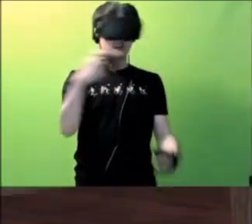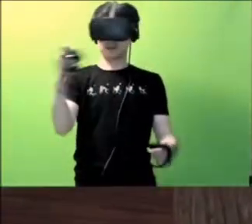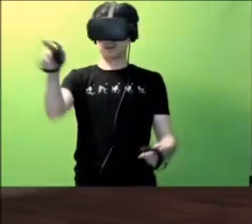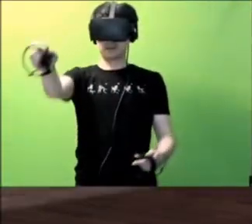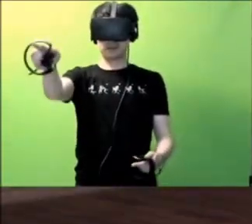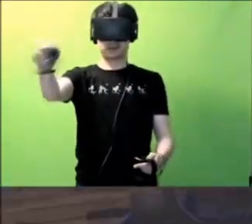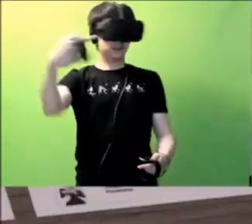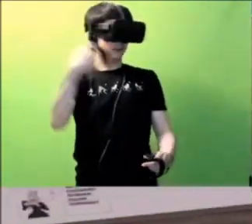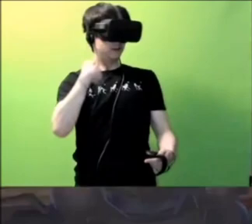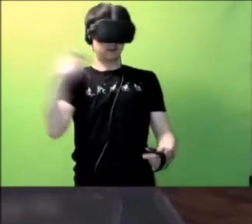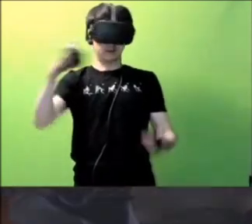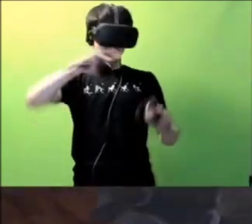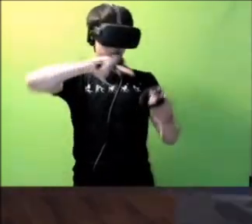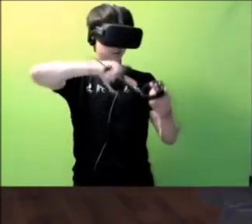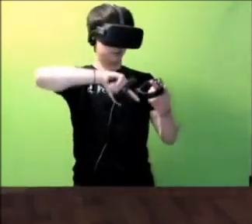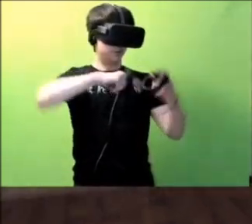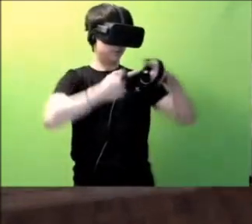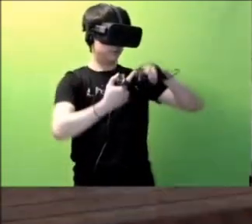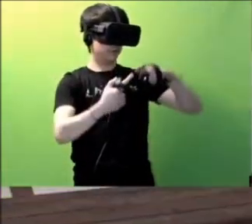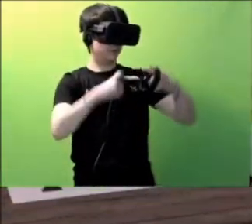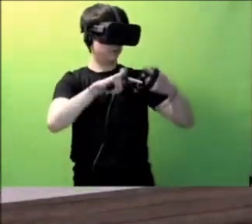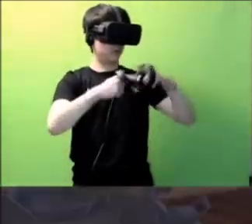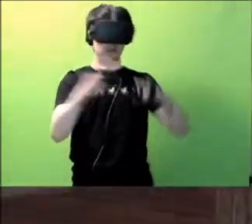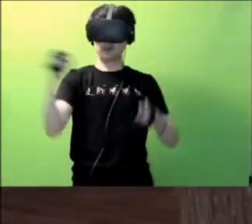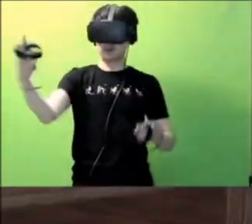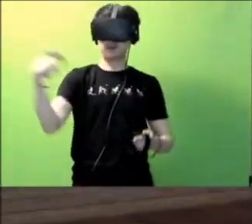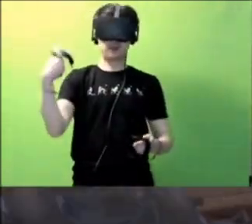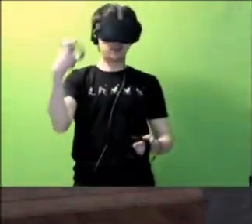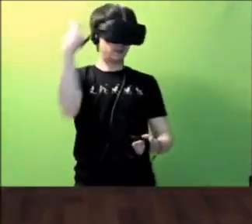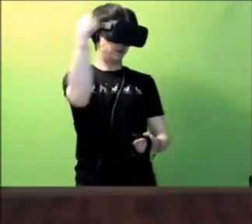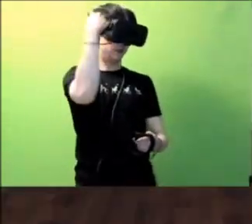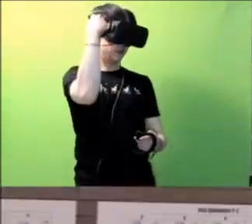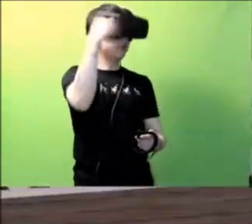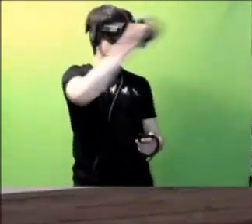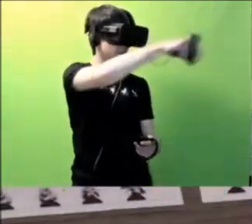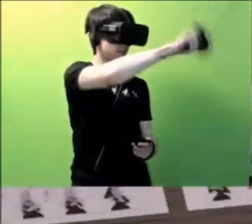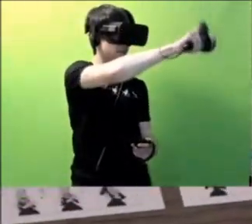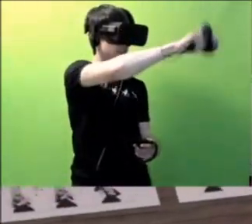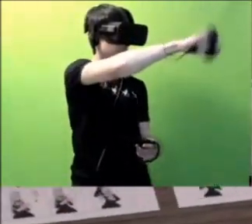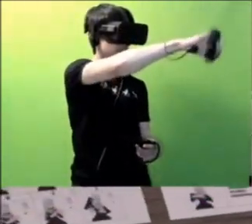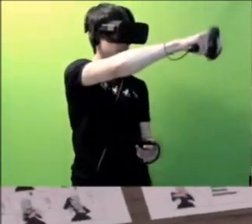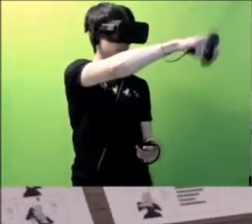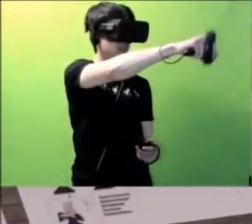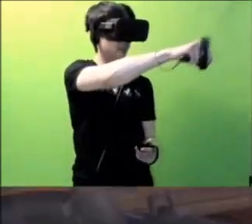We are friends. We know - - Yeah. - You two are friends